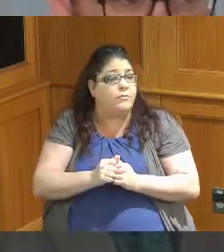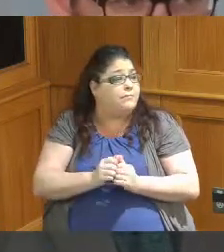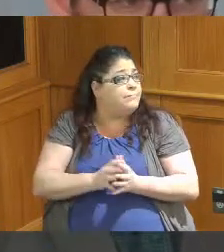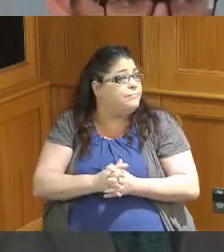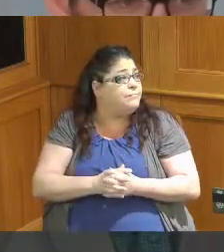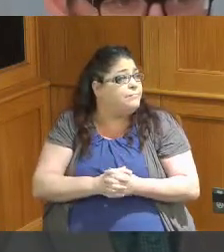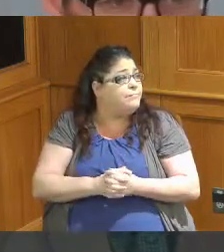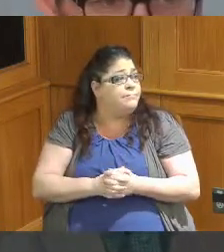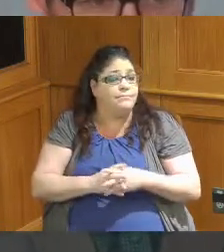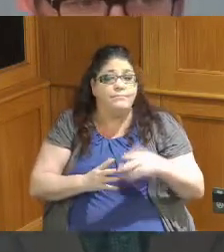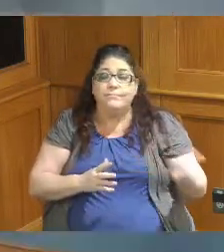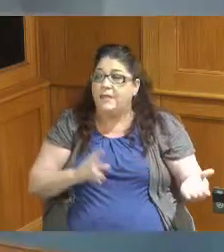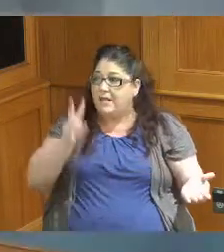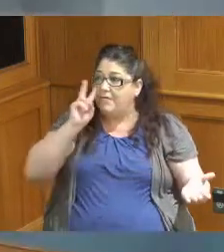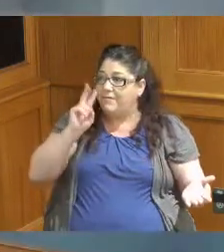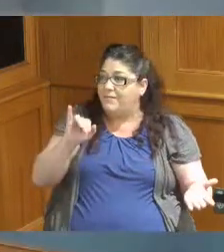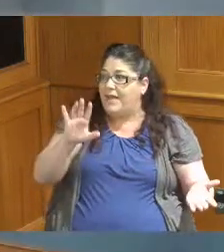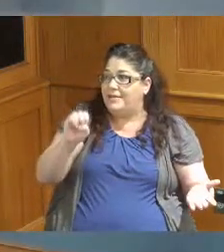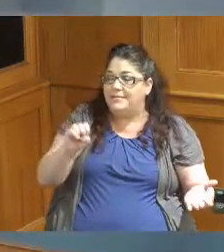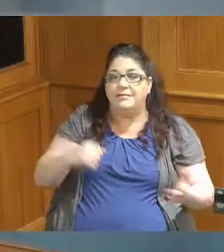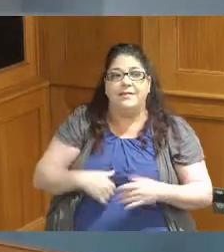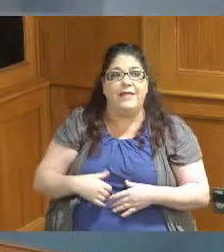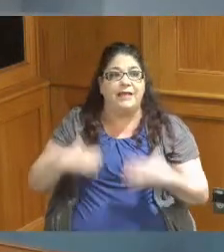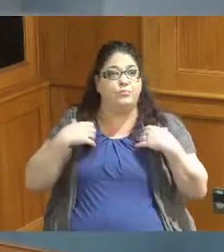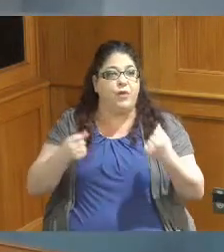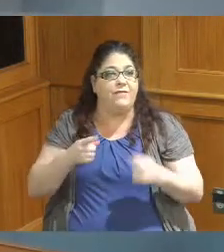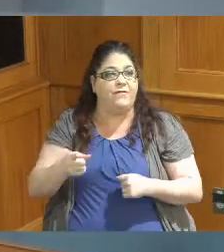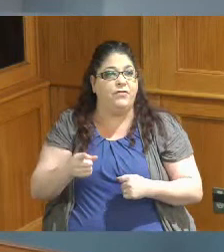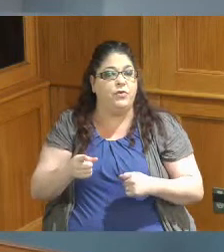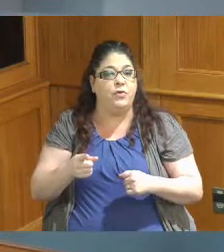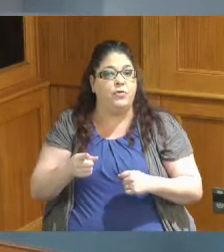get an advice I just want to say that's very brave of you when you didn't do any of the presentation